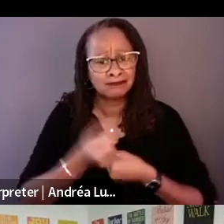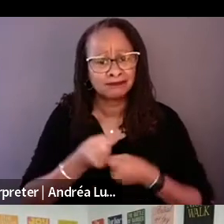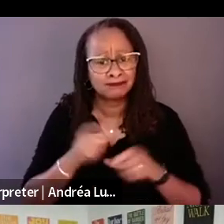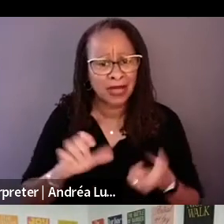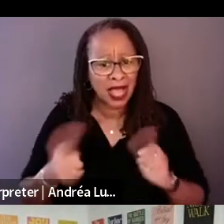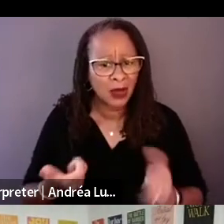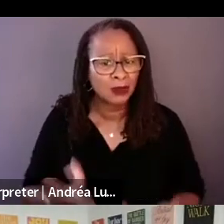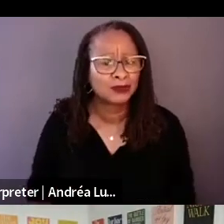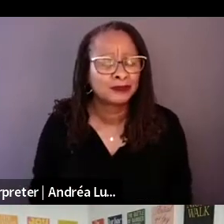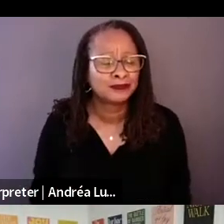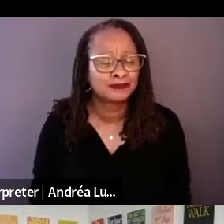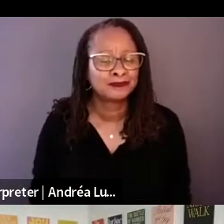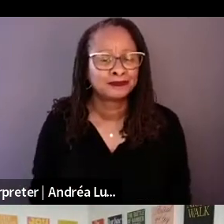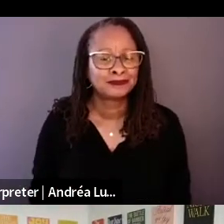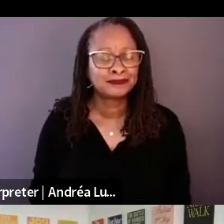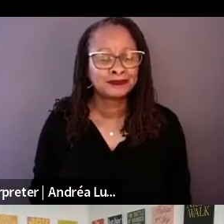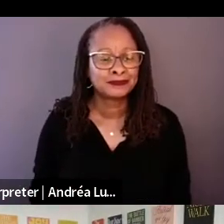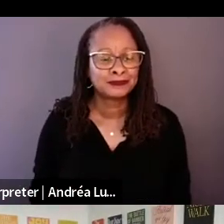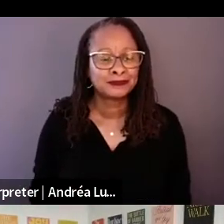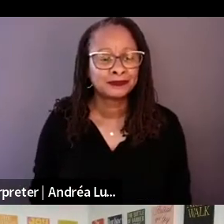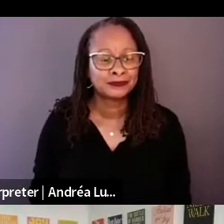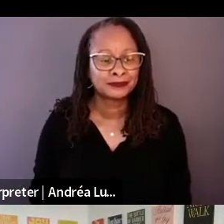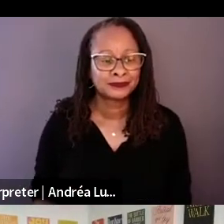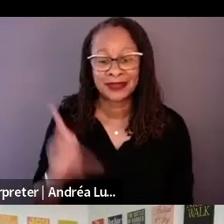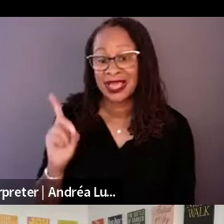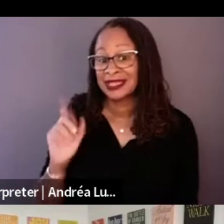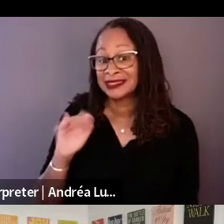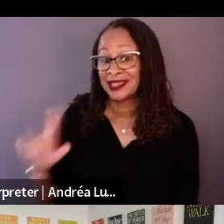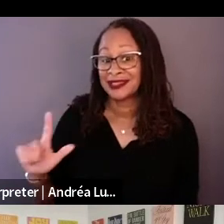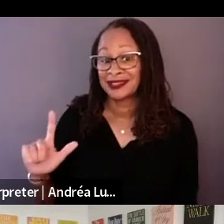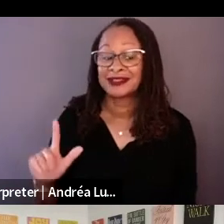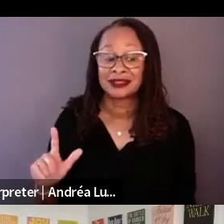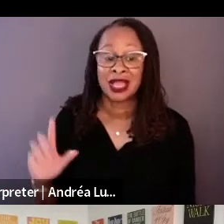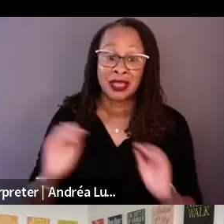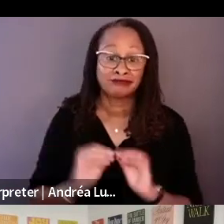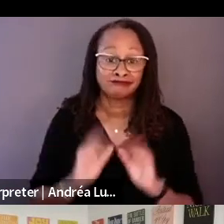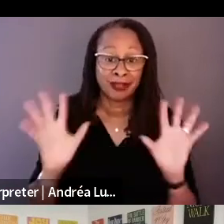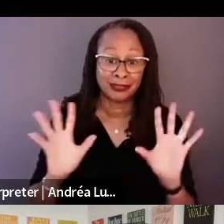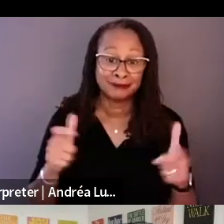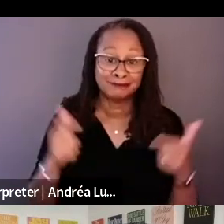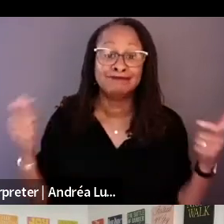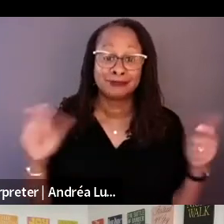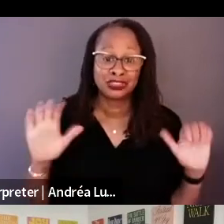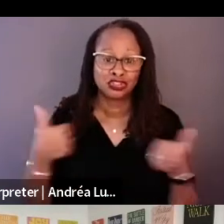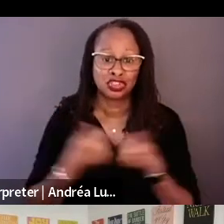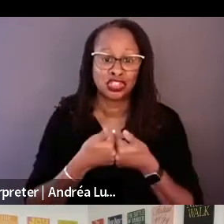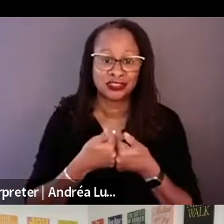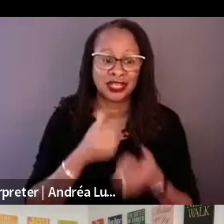It's the greatest challenge and that and finding a bunch of money.